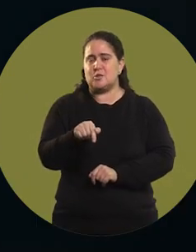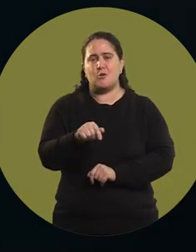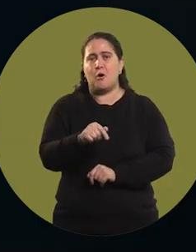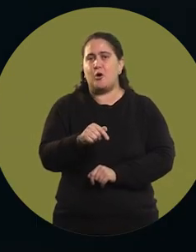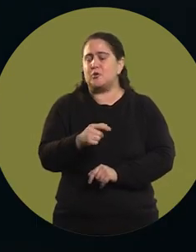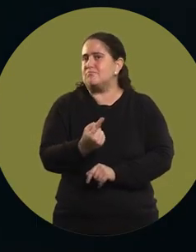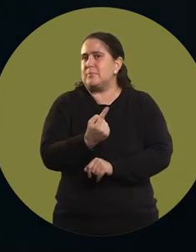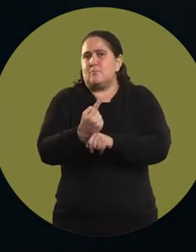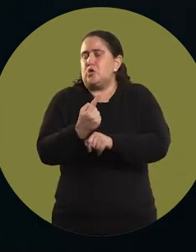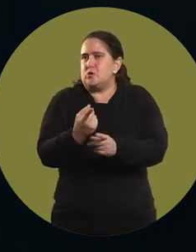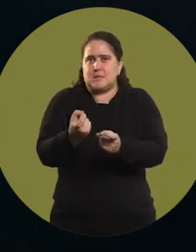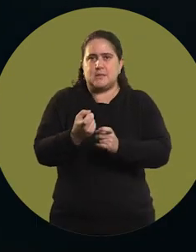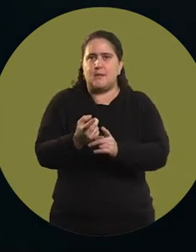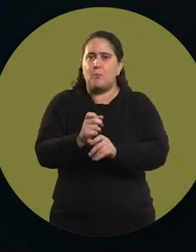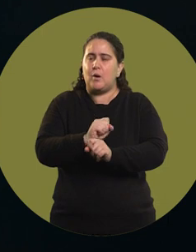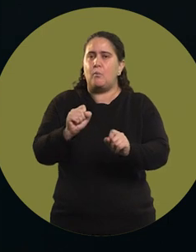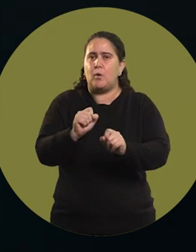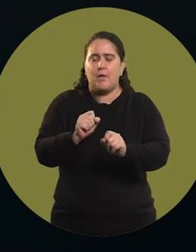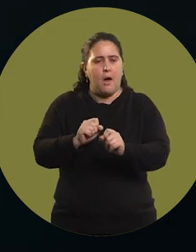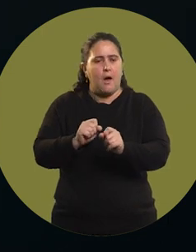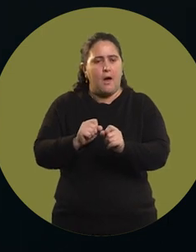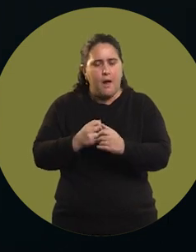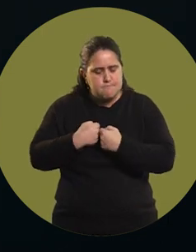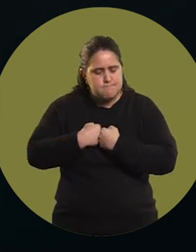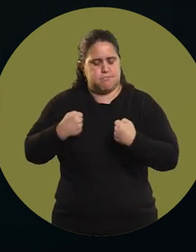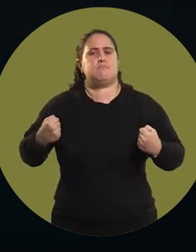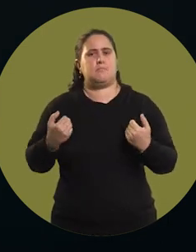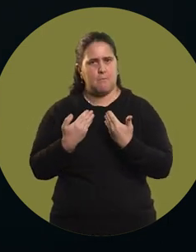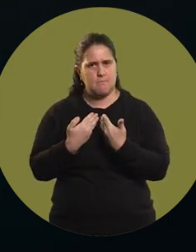was the first thing I needed to be able to take the first step,